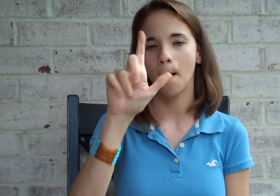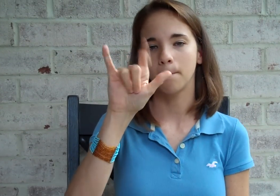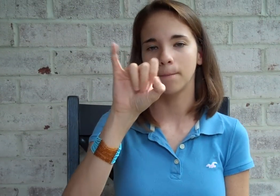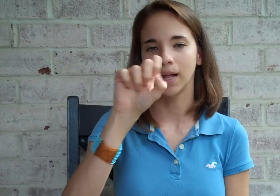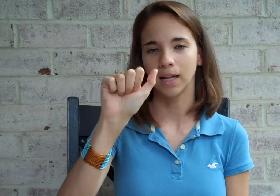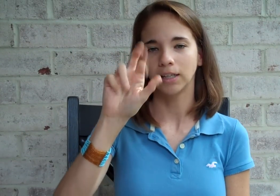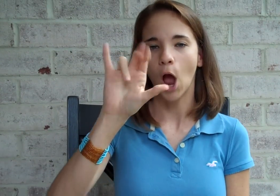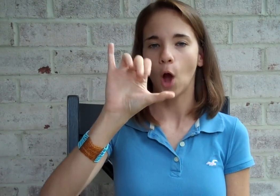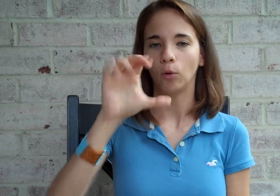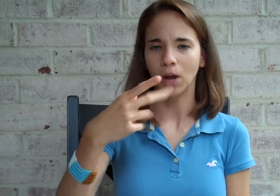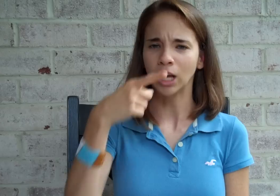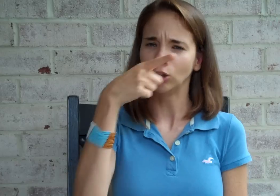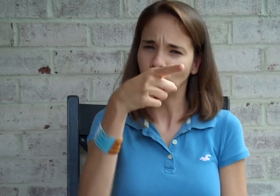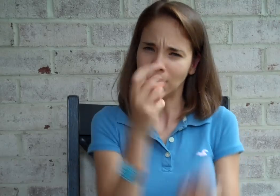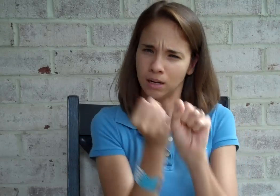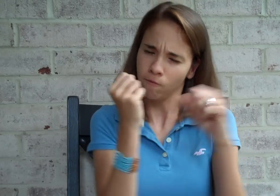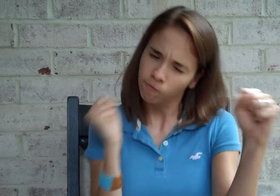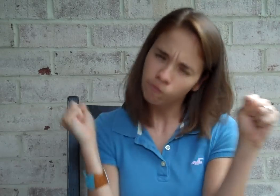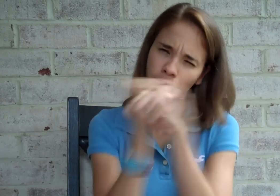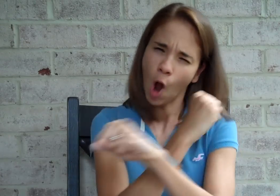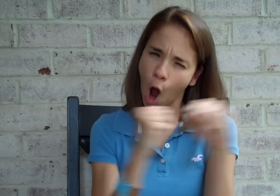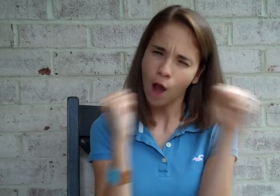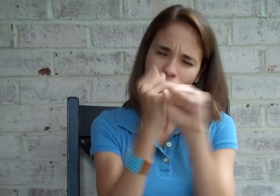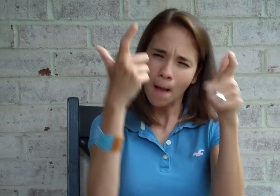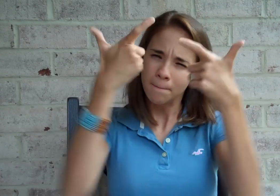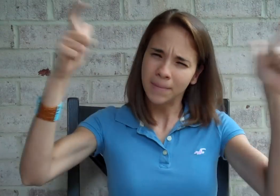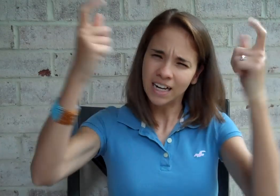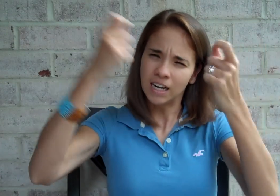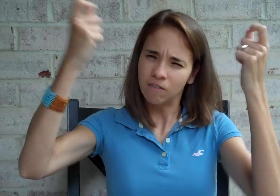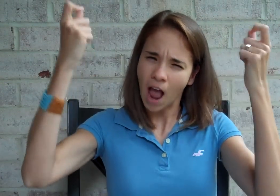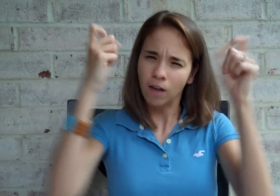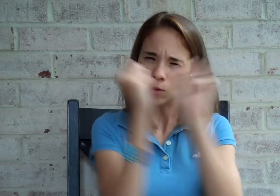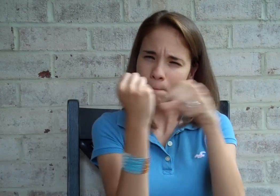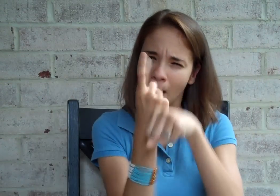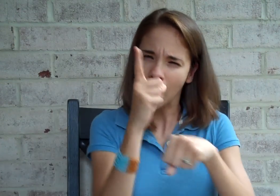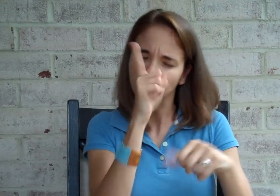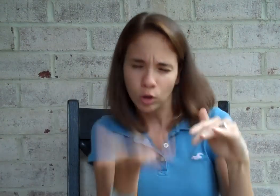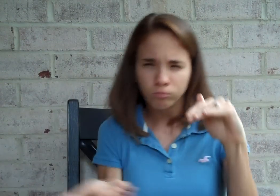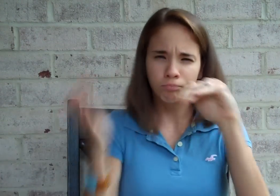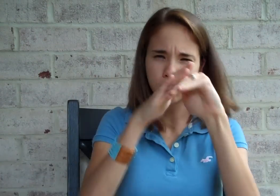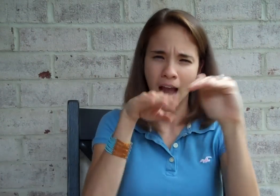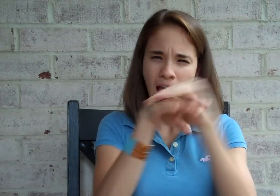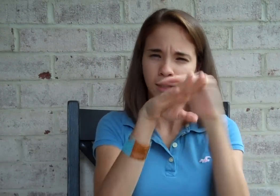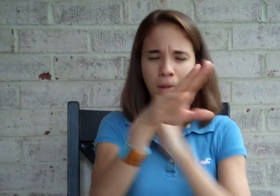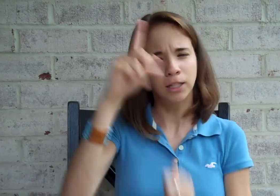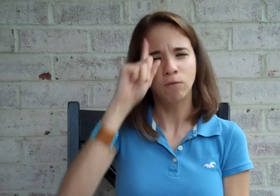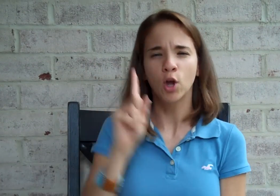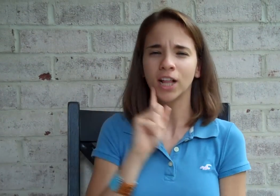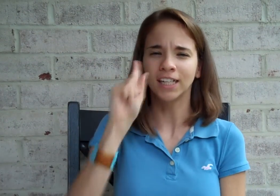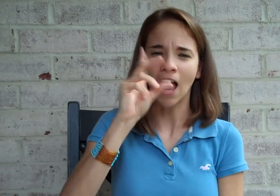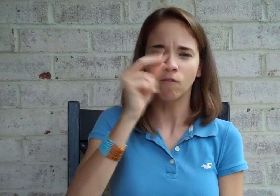Melissa Rich. She fought against big festivals to gain accessibility for the deaf